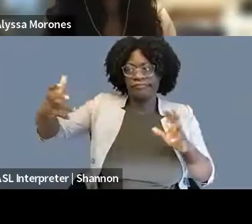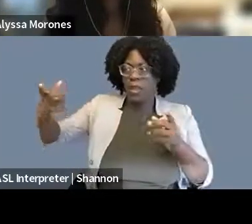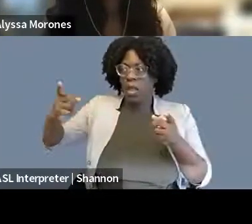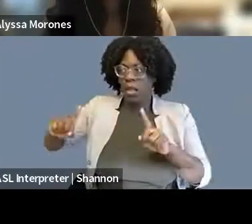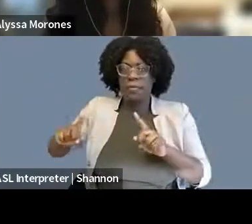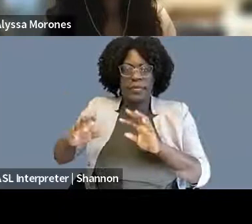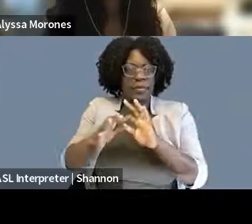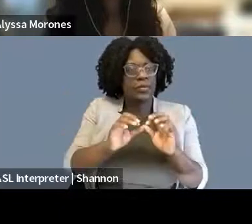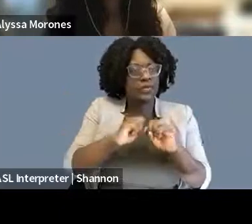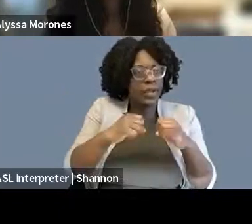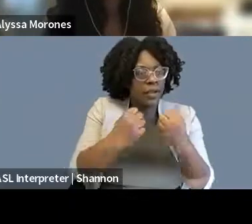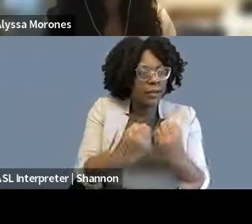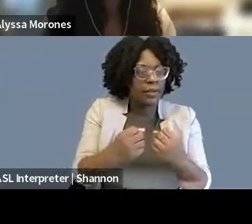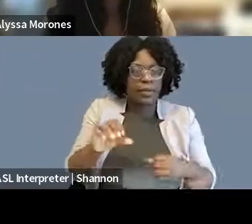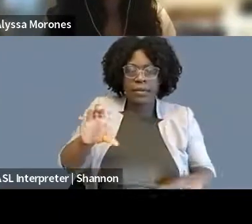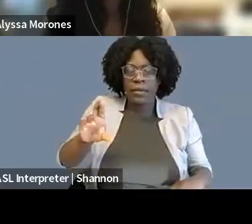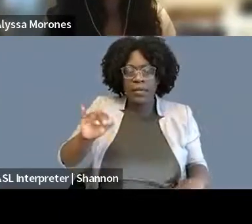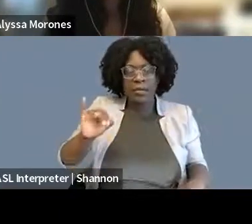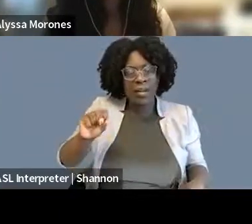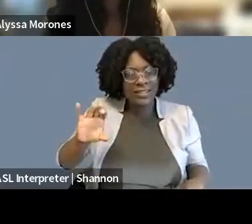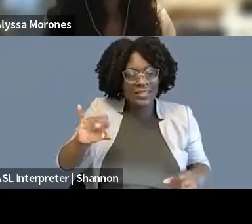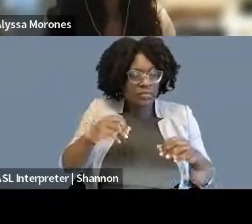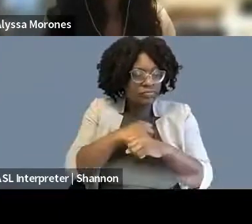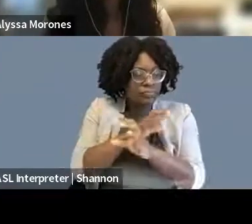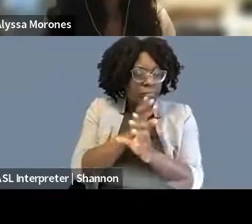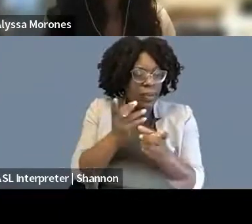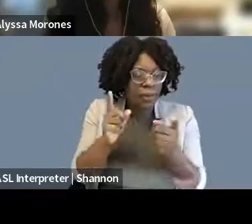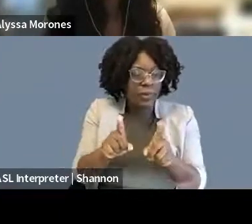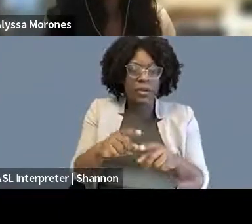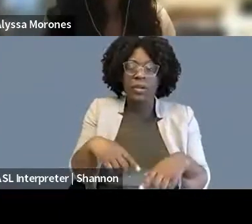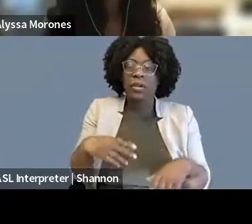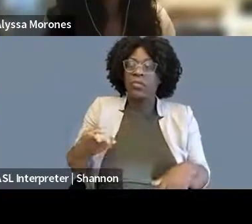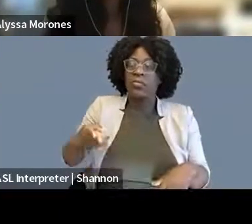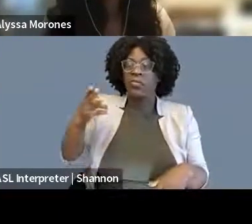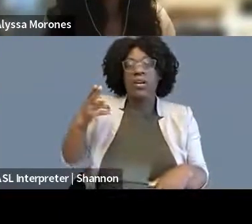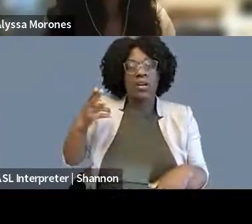from the physical attacks and rise of hate crimes against people of color all over the world,